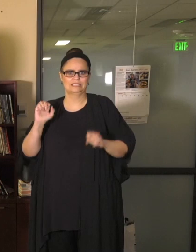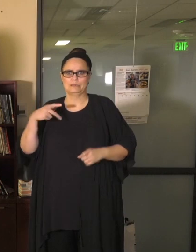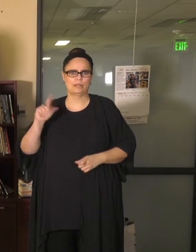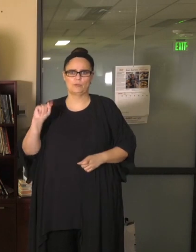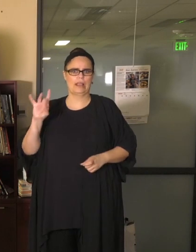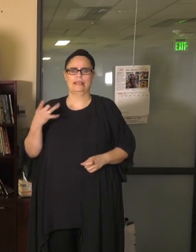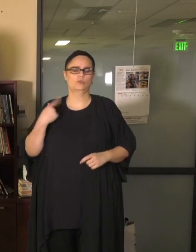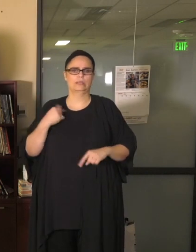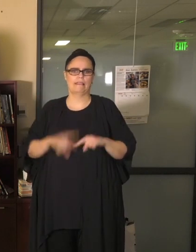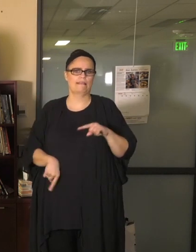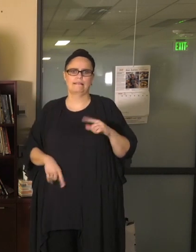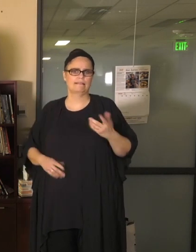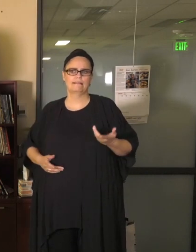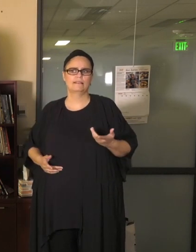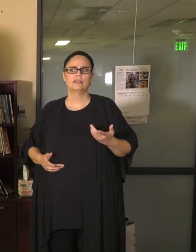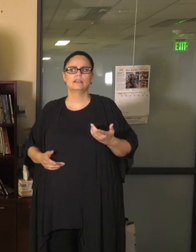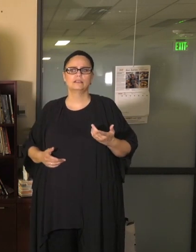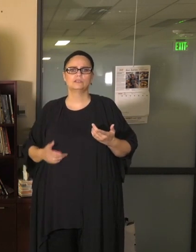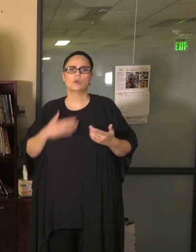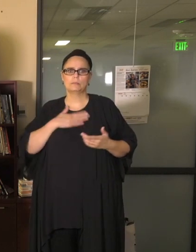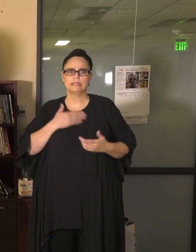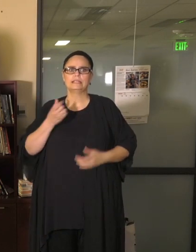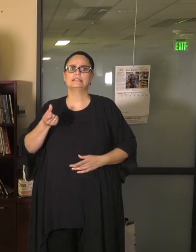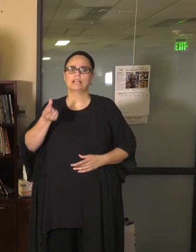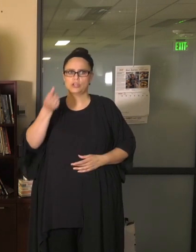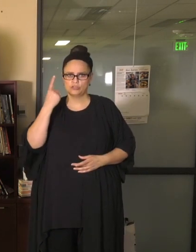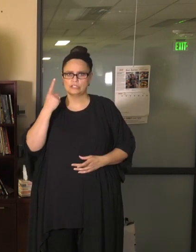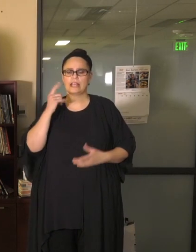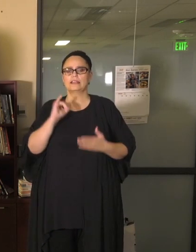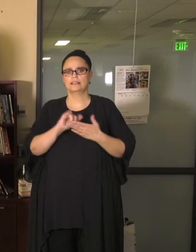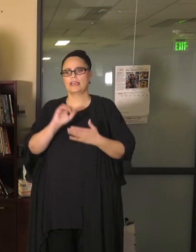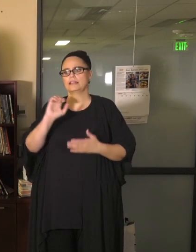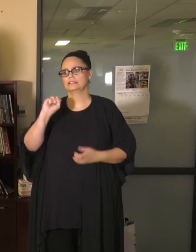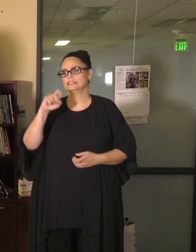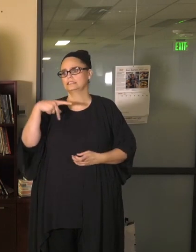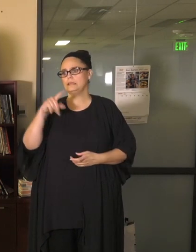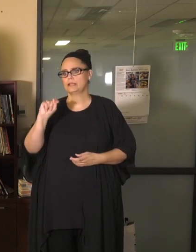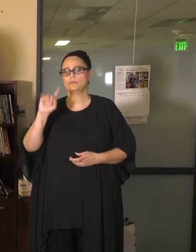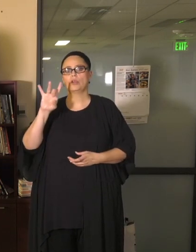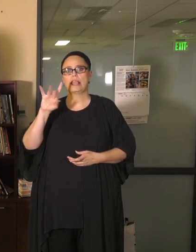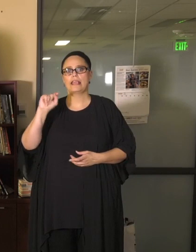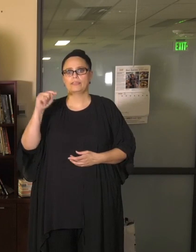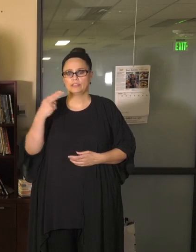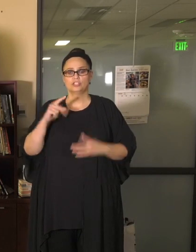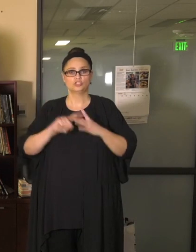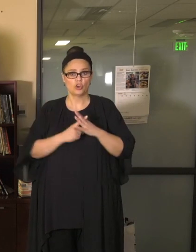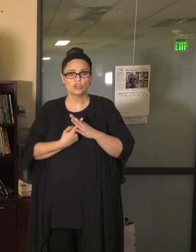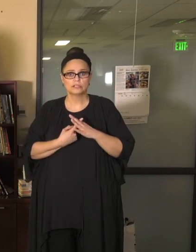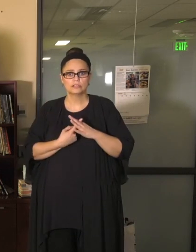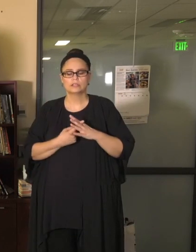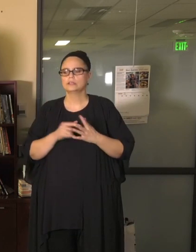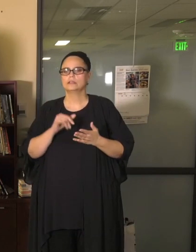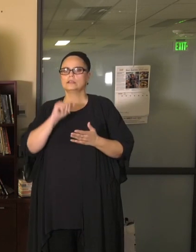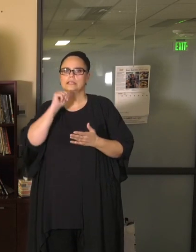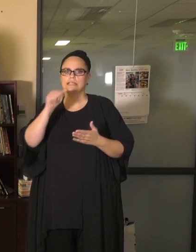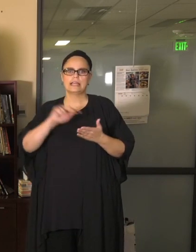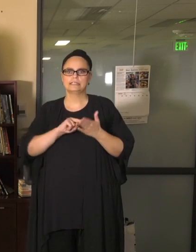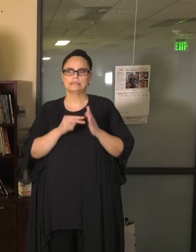That's why I ask you to please understand that that is a September 8th start. That doesn't mean that it is my direction that we're